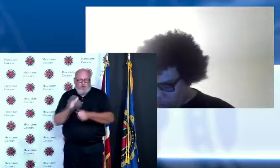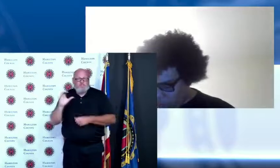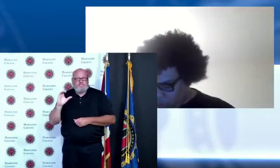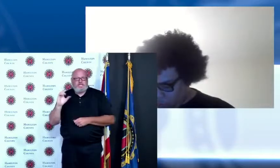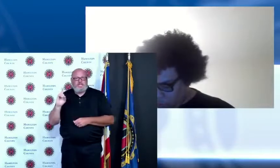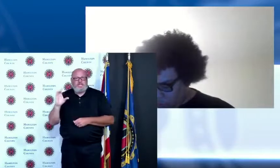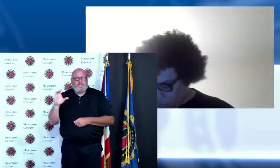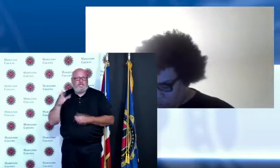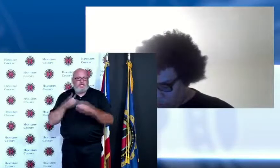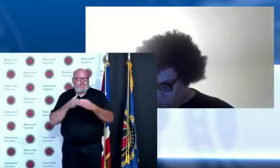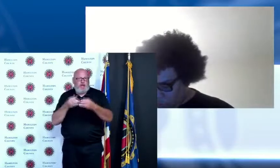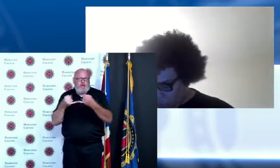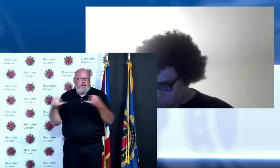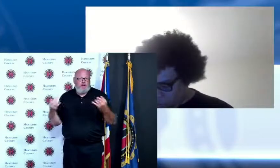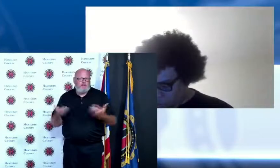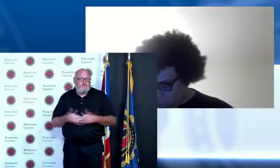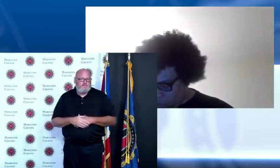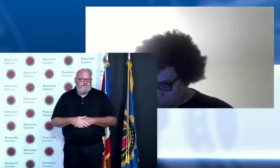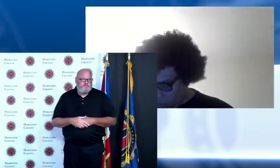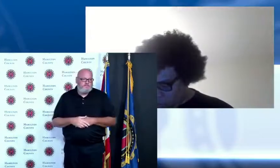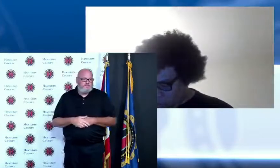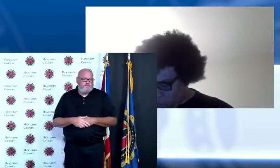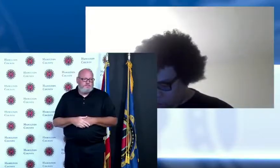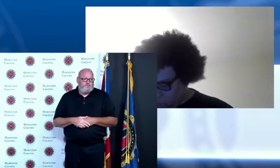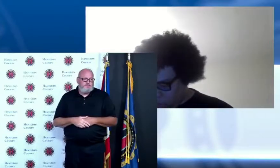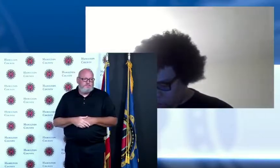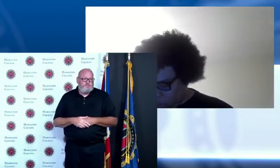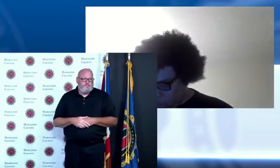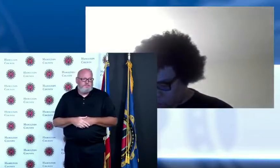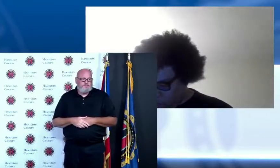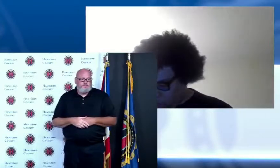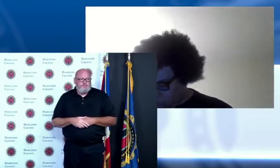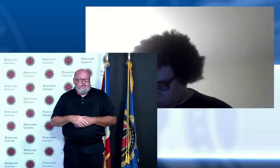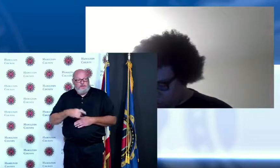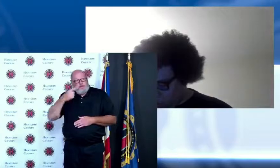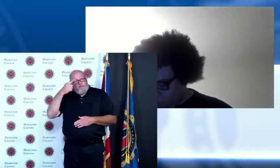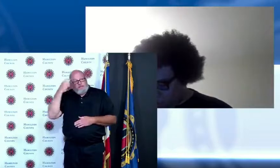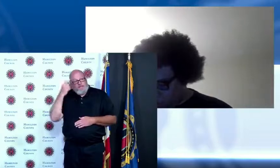come back I think it's Commissioner Summerow Dumas I think has said beginning of July and